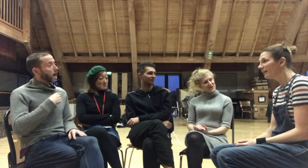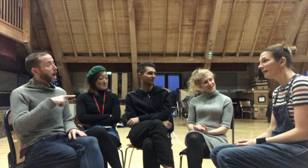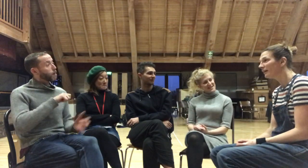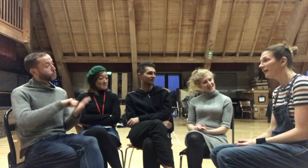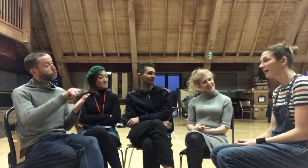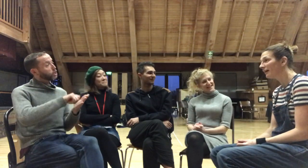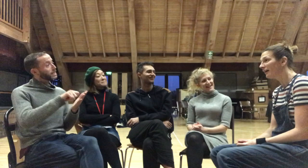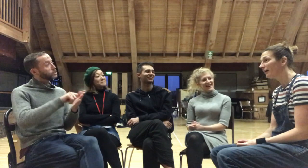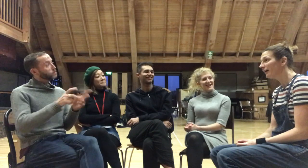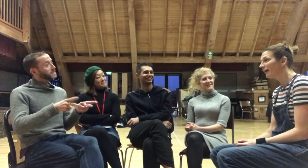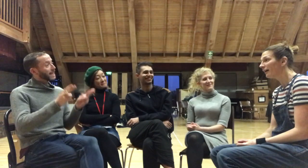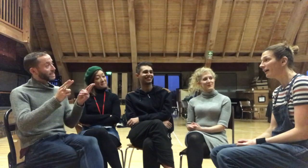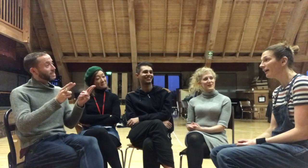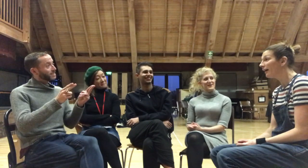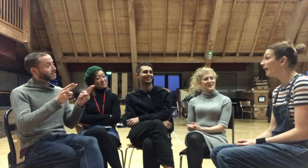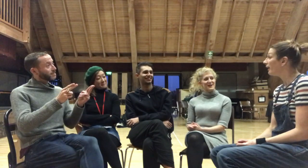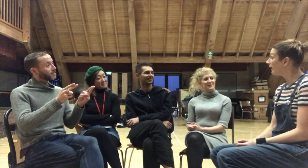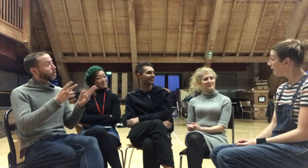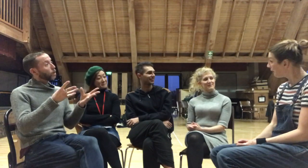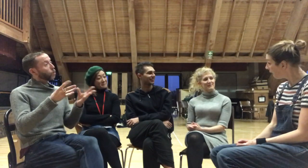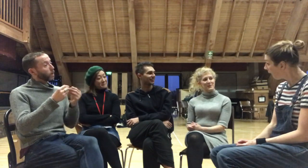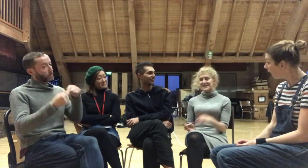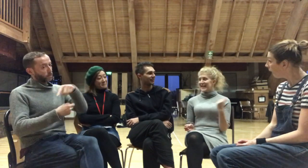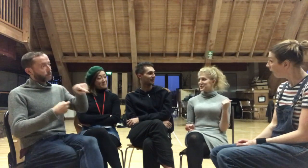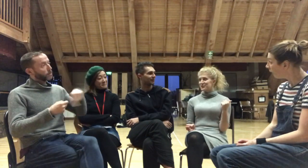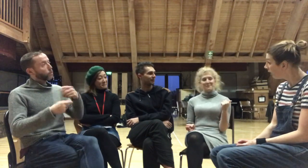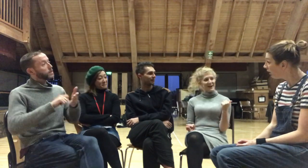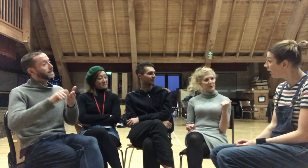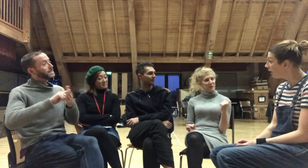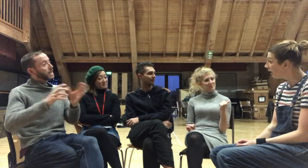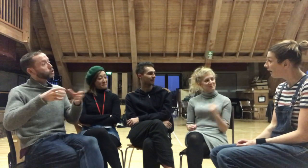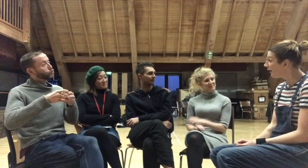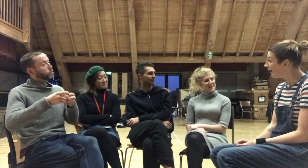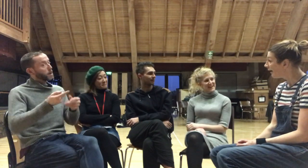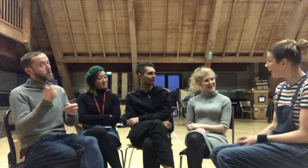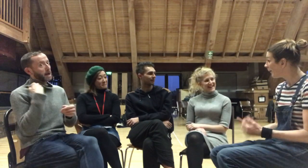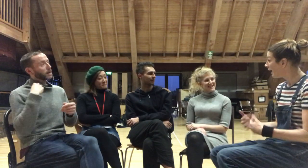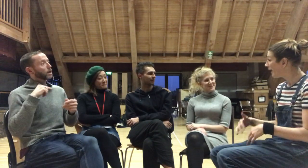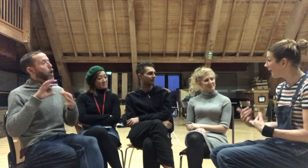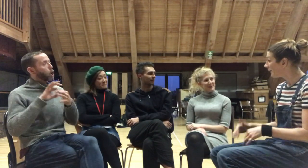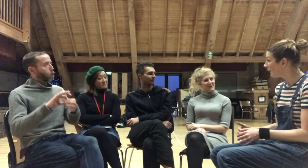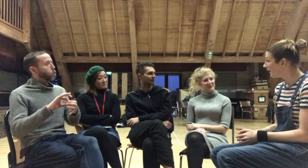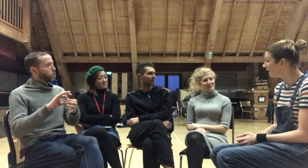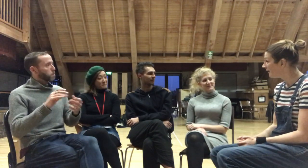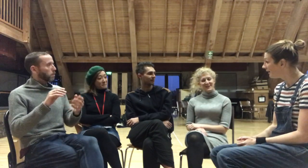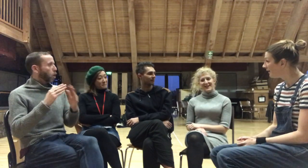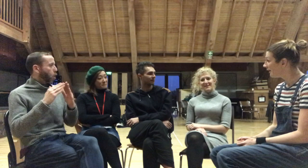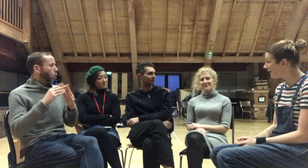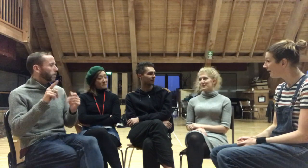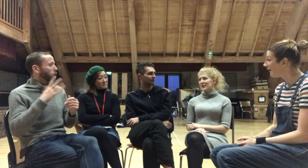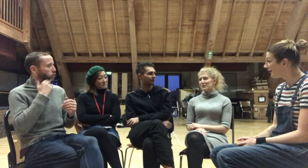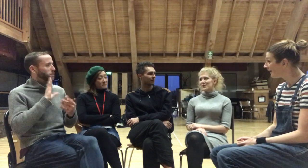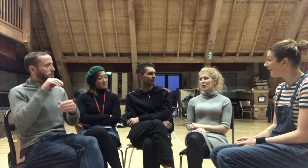I'm writing some sketches...erm...with a sketch group back at home that I used to be part of.